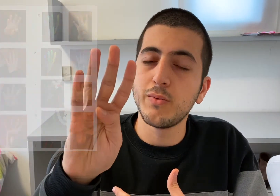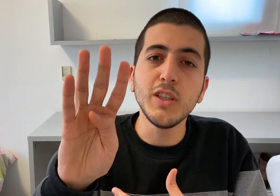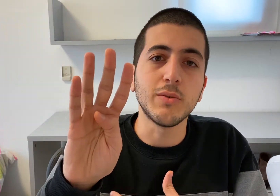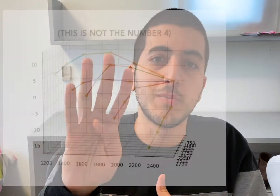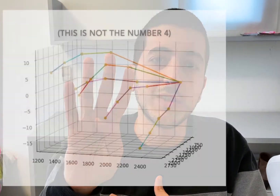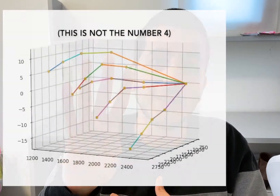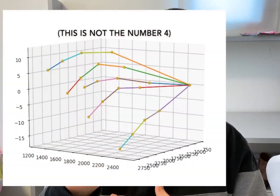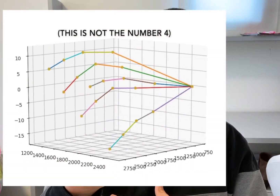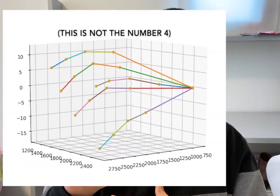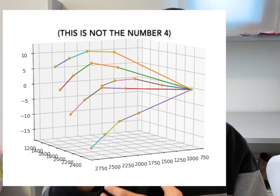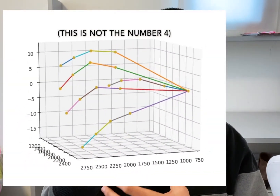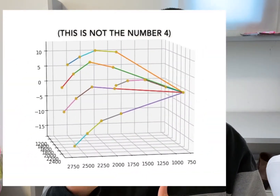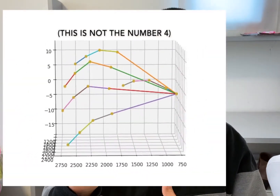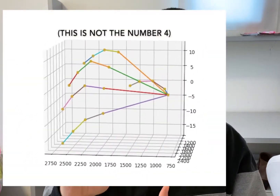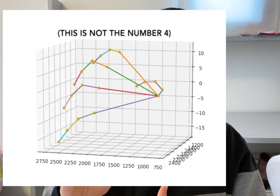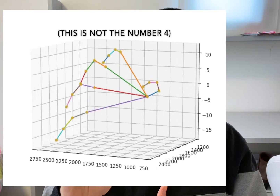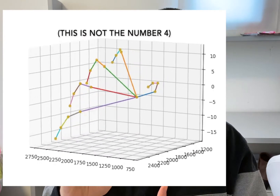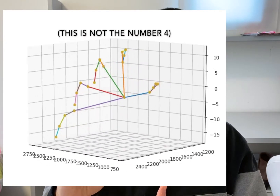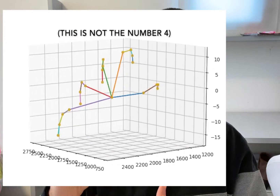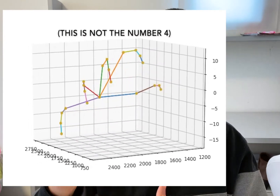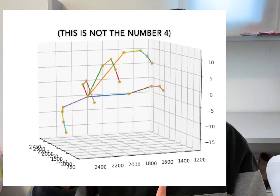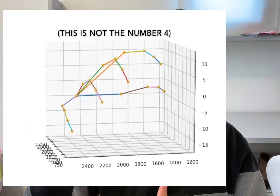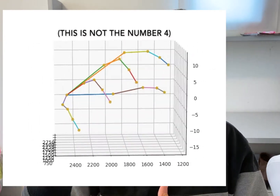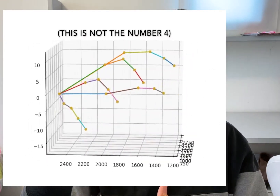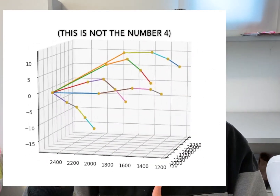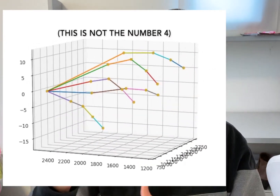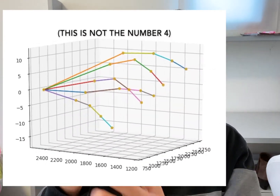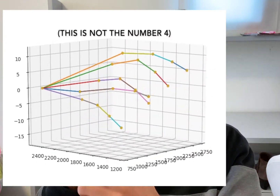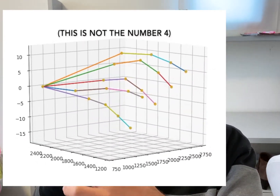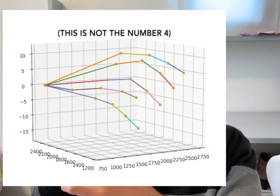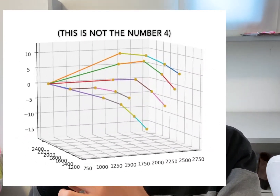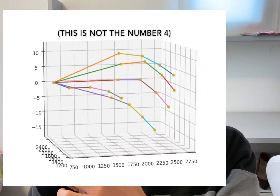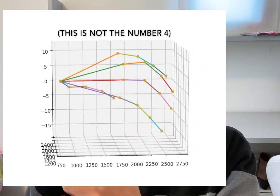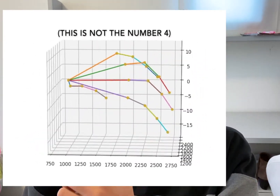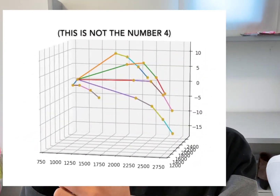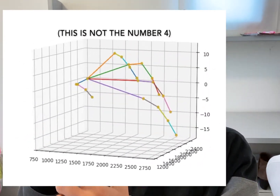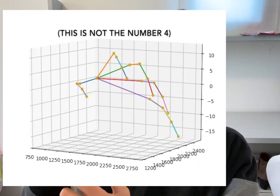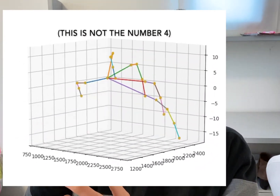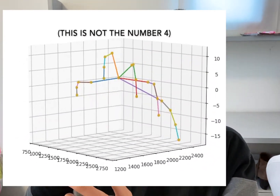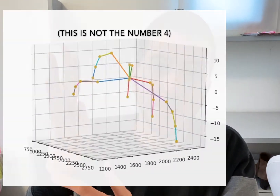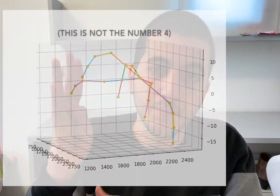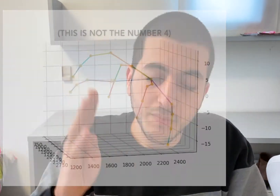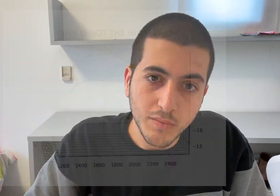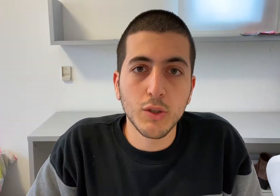3D representation stays the same if we only look at the angle between every two joints.